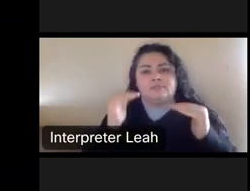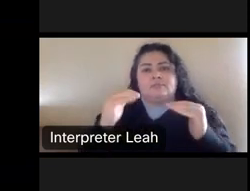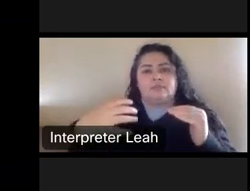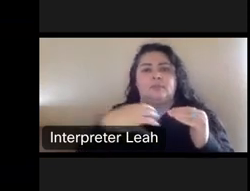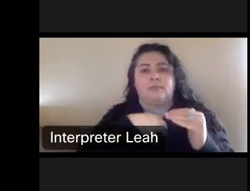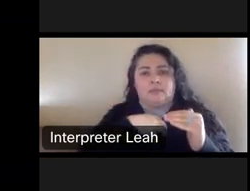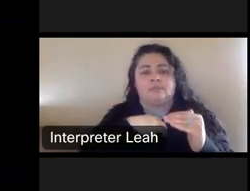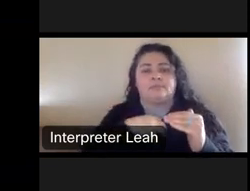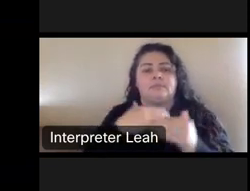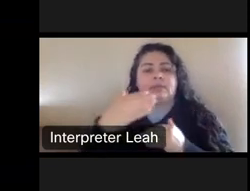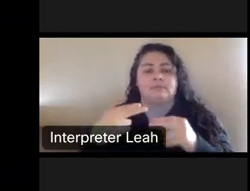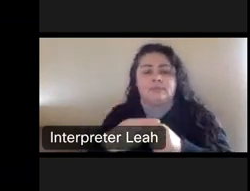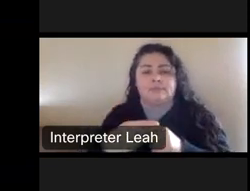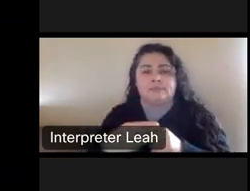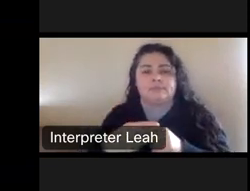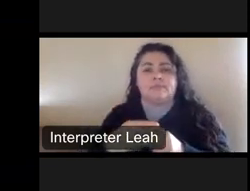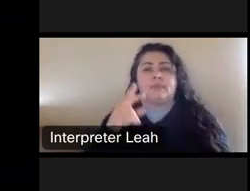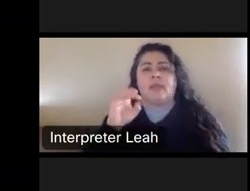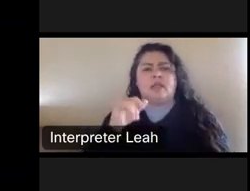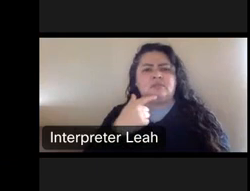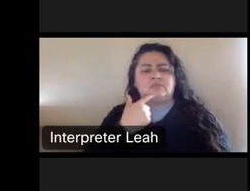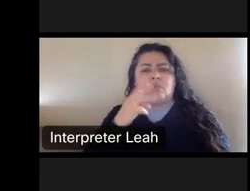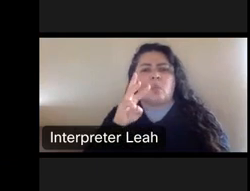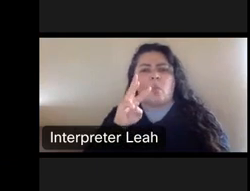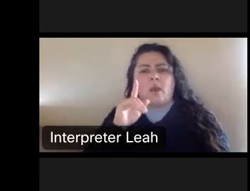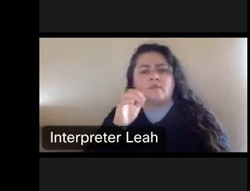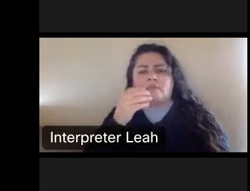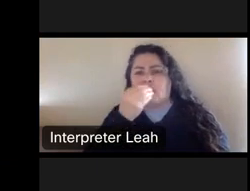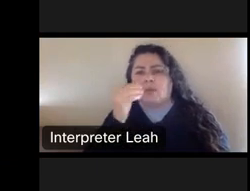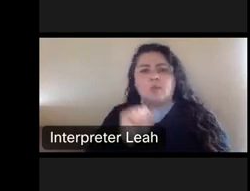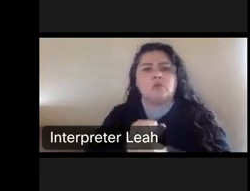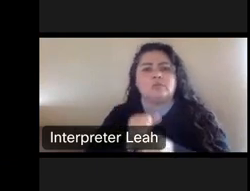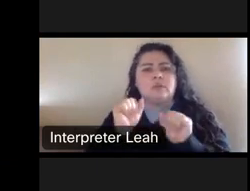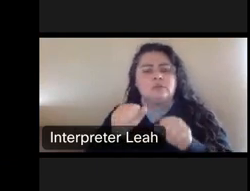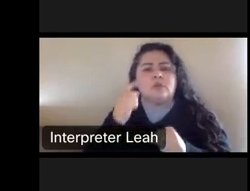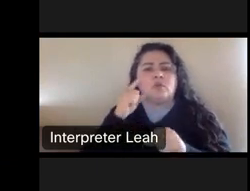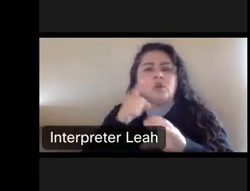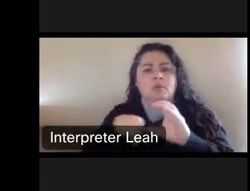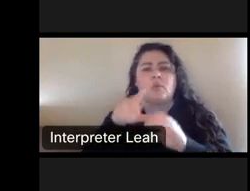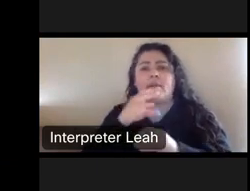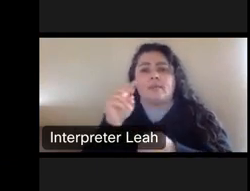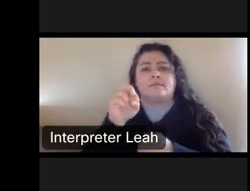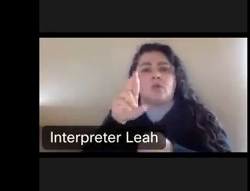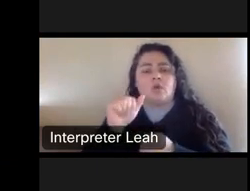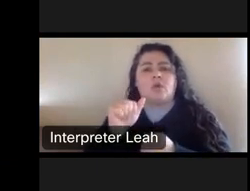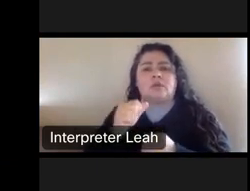And Kelly argued, wildflower works was eligible for copyright saying that it was like.